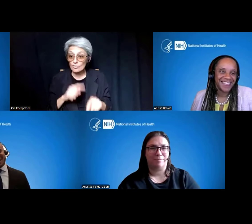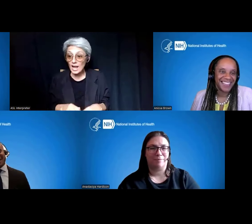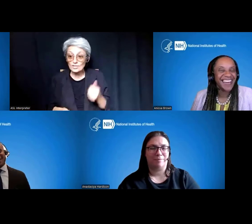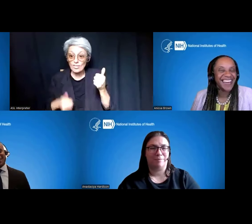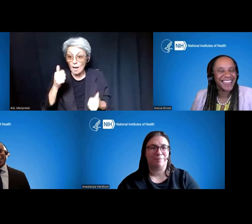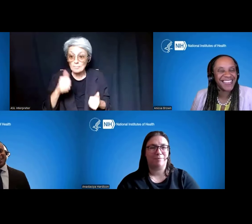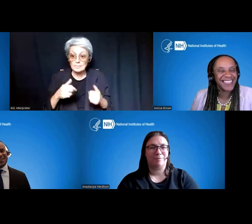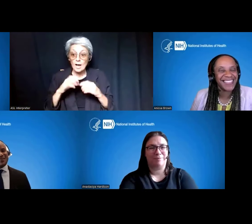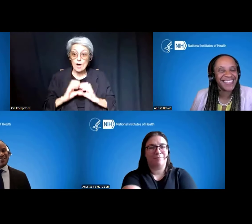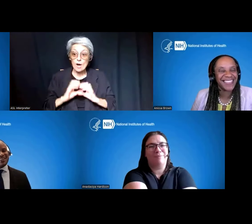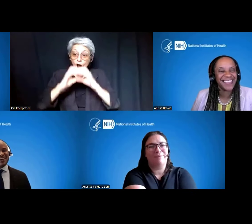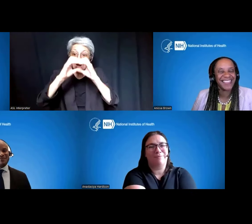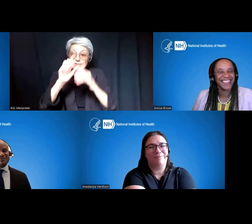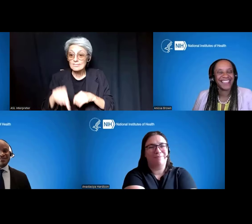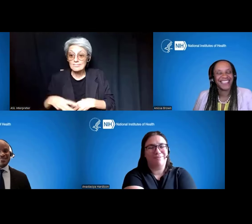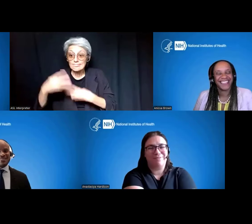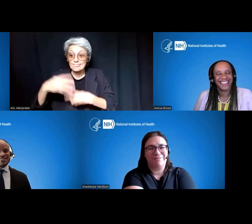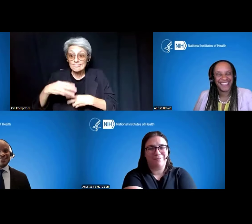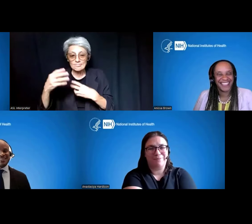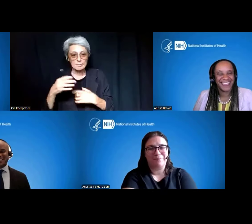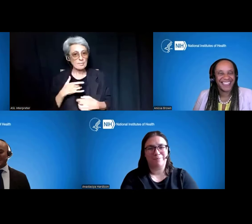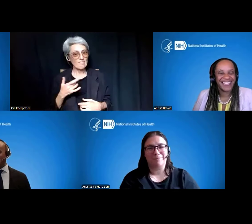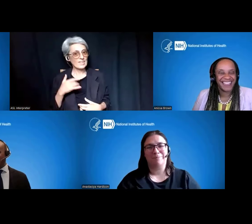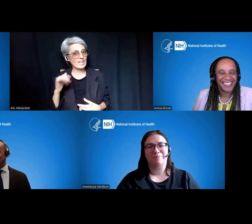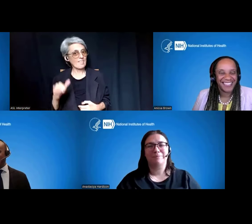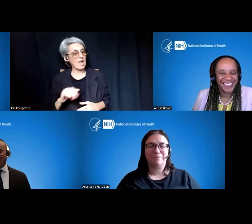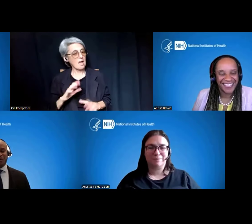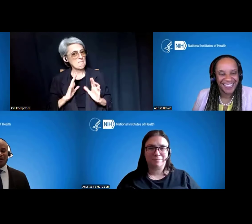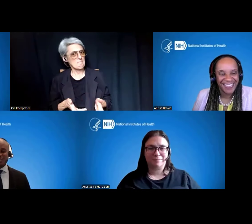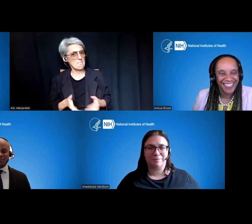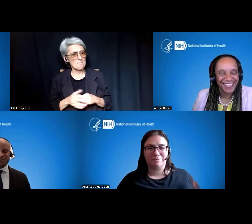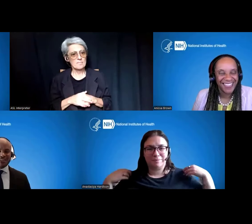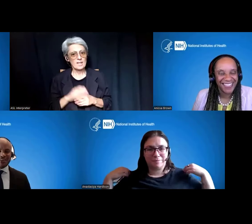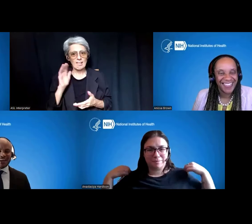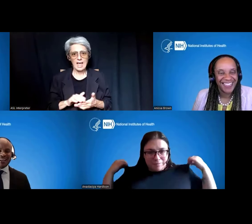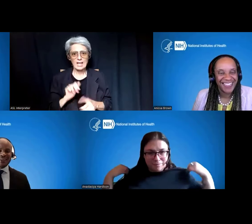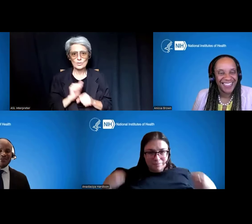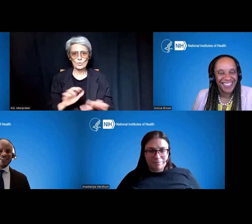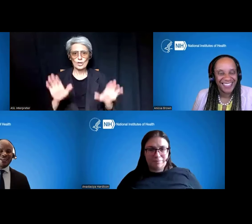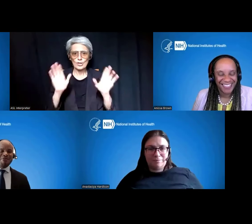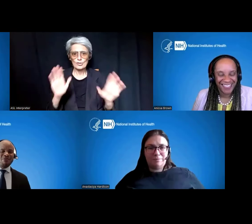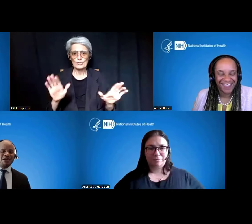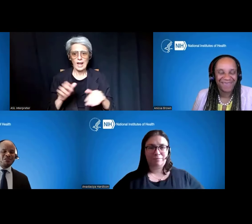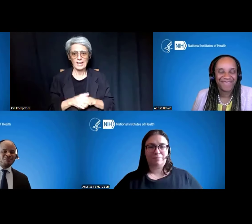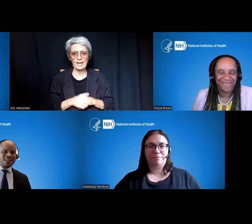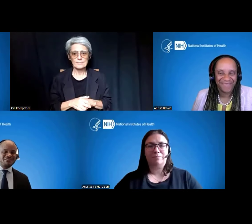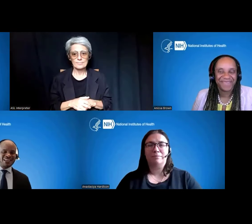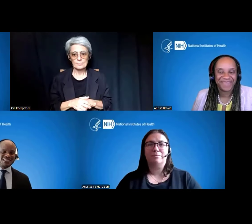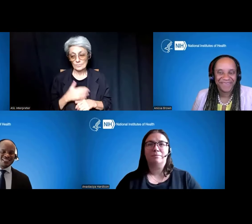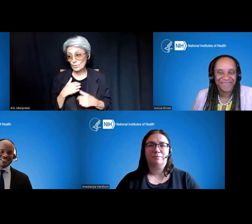Dr. Ericka Boone: -- the people who are viewing this, the less work -- let's put the work where it -- Dr. Kenneth Gibbs: We're trying. We aim to be a responsive agency